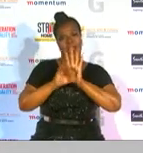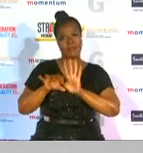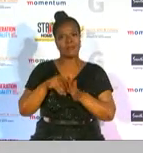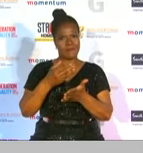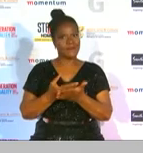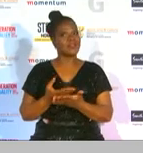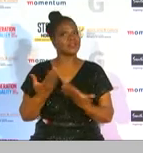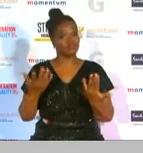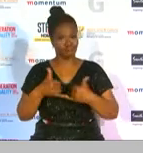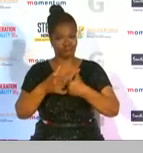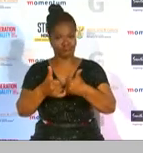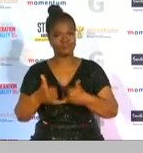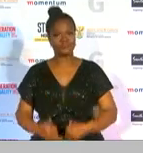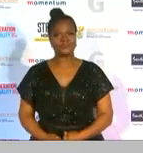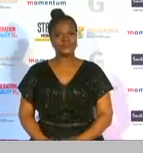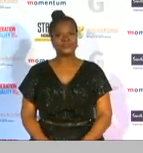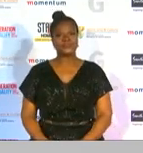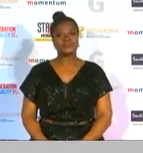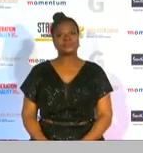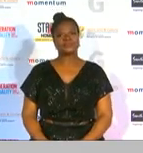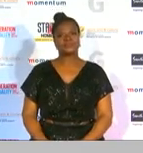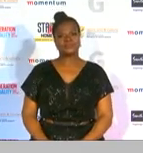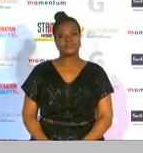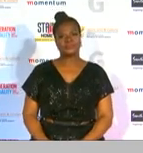and be part of the most popular data party around town